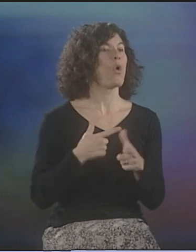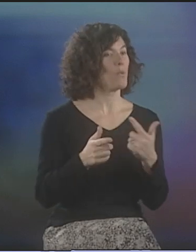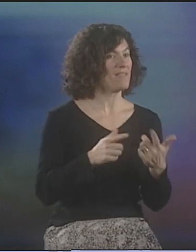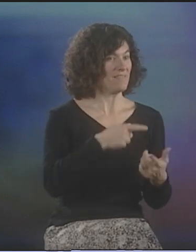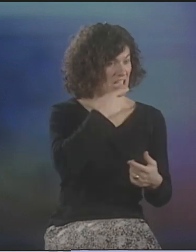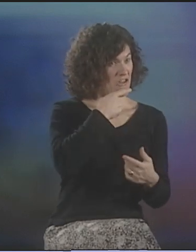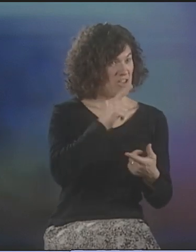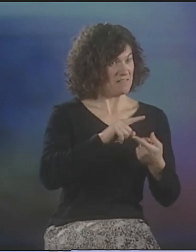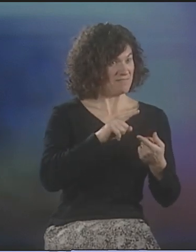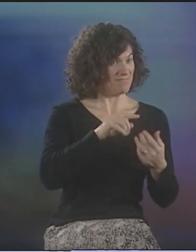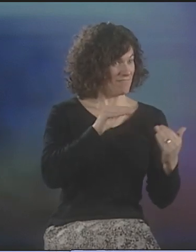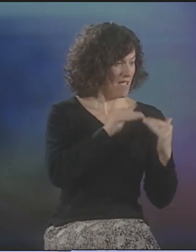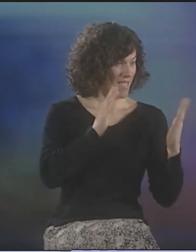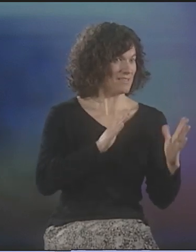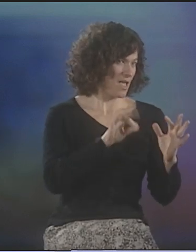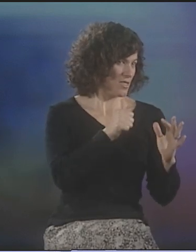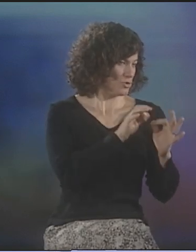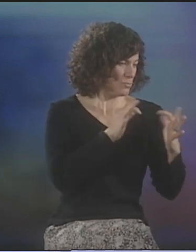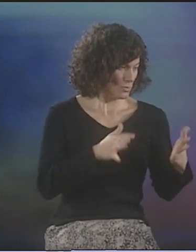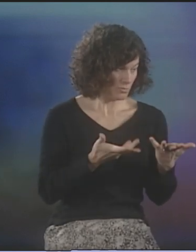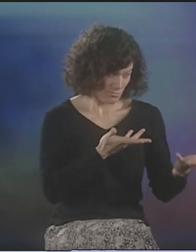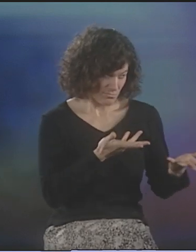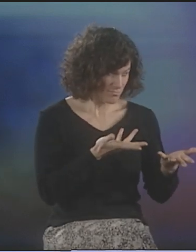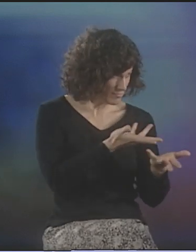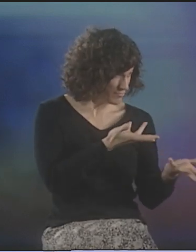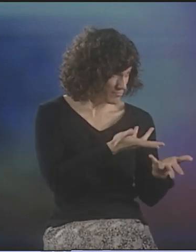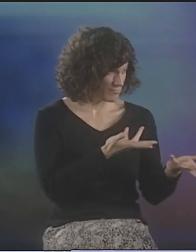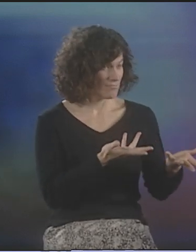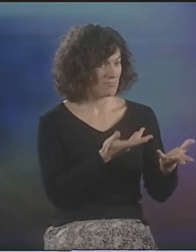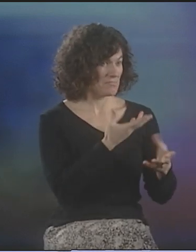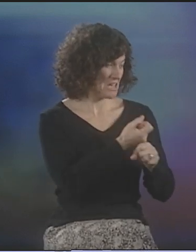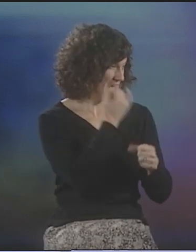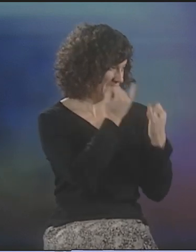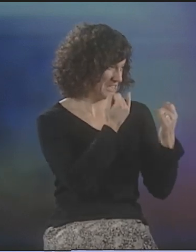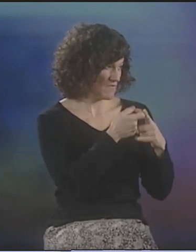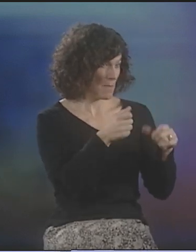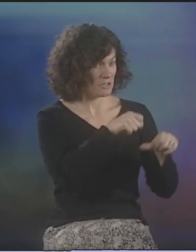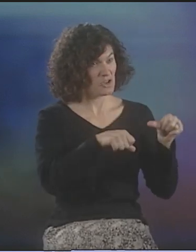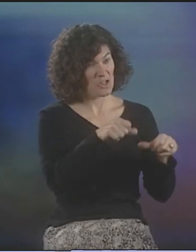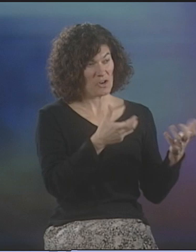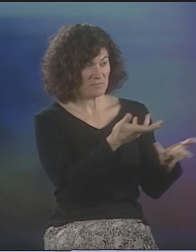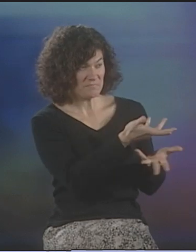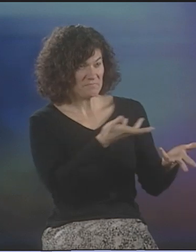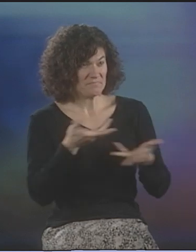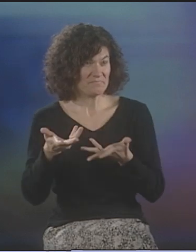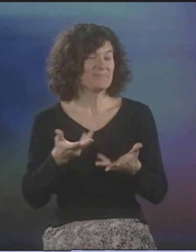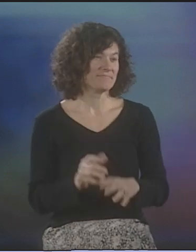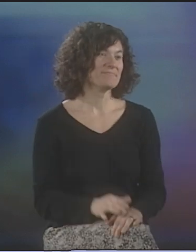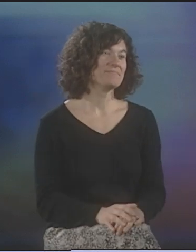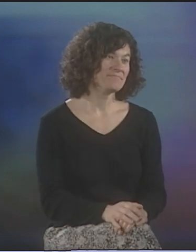AND I REALLY WANTED TO HAVE EQUIVALENCE WITH THE POET. SO, I WOULD WORK WITH LOTS OF DIFFERENT PEOPLE.